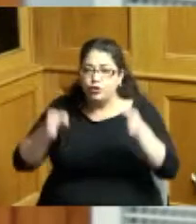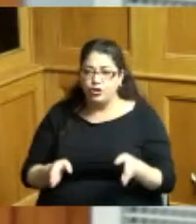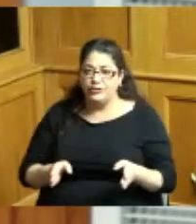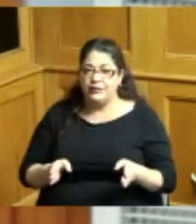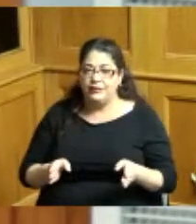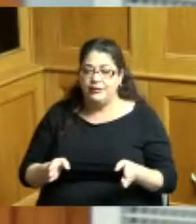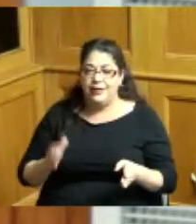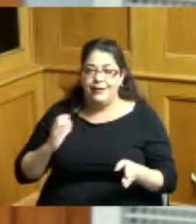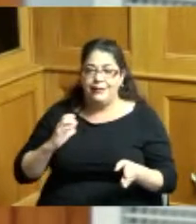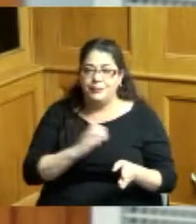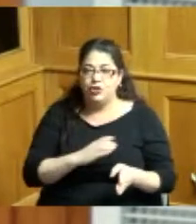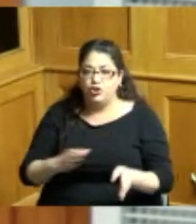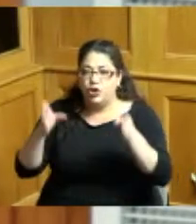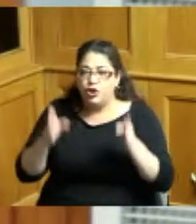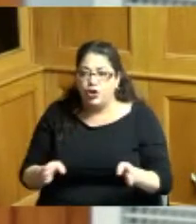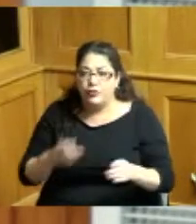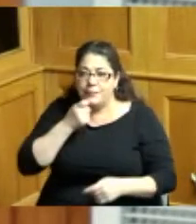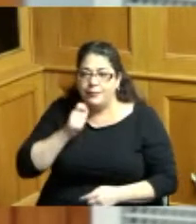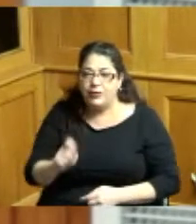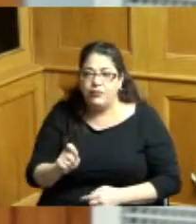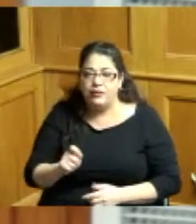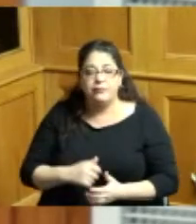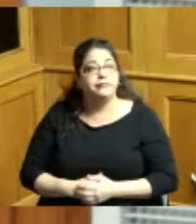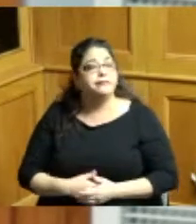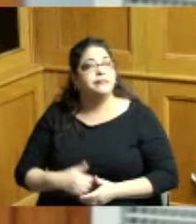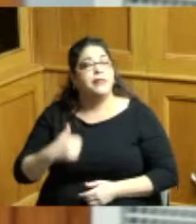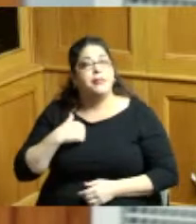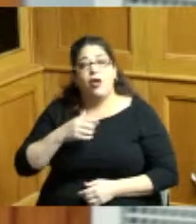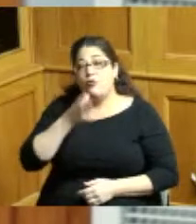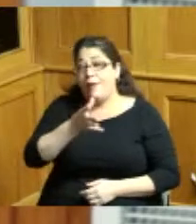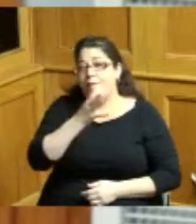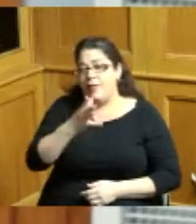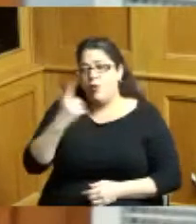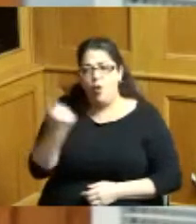you know my my grandmother one of the things she always taught me was